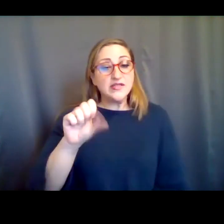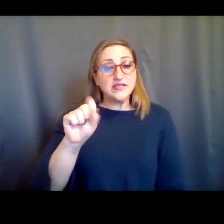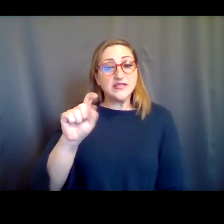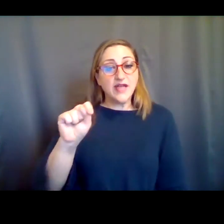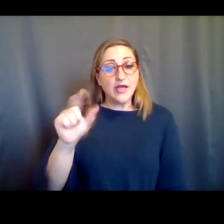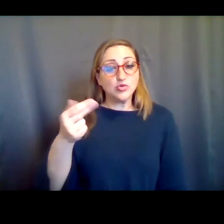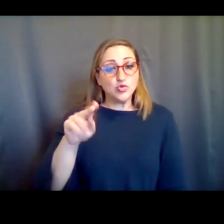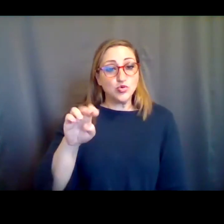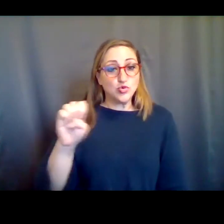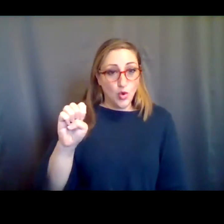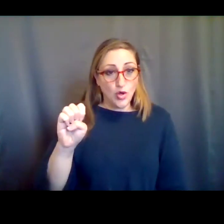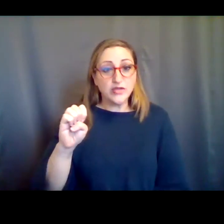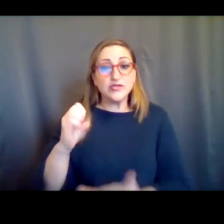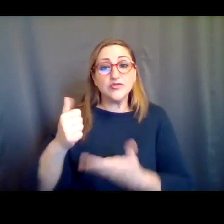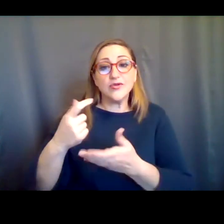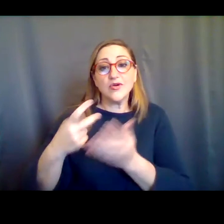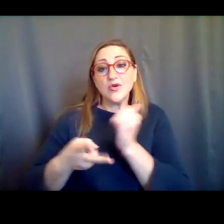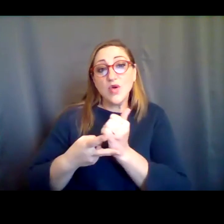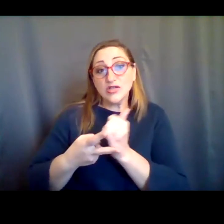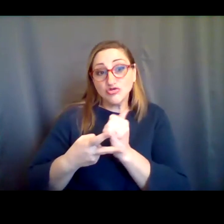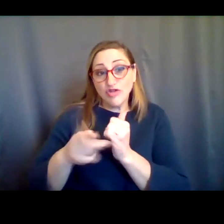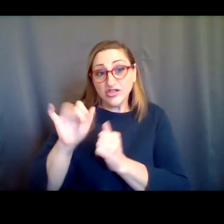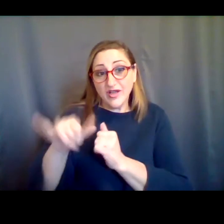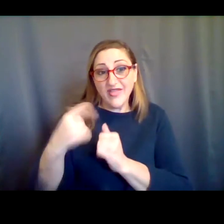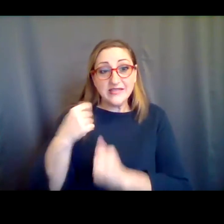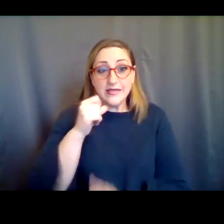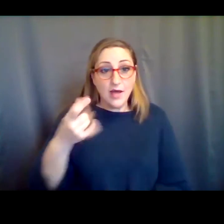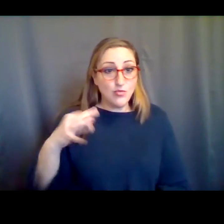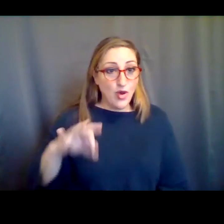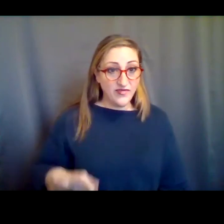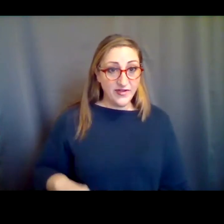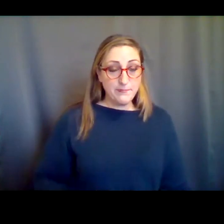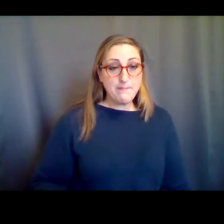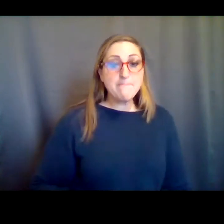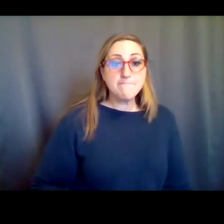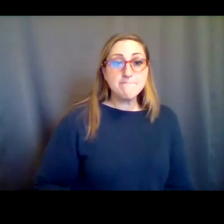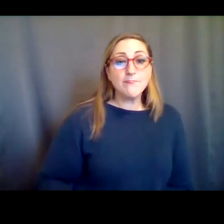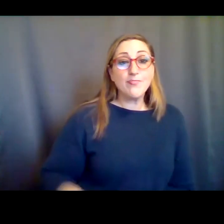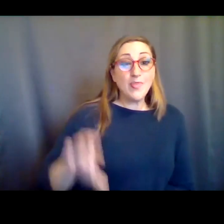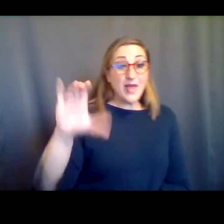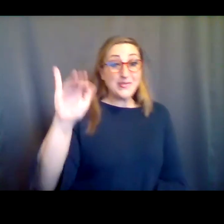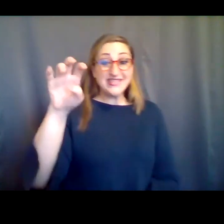for the theater restoration in Staten Island, which is nonprofit. I am